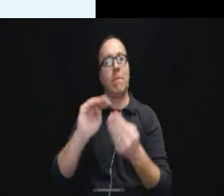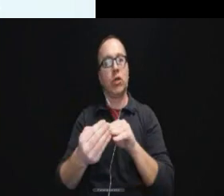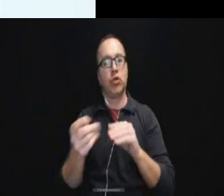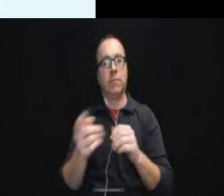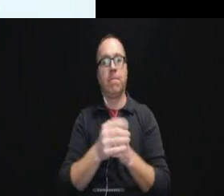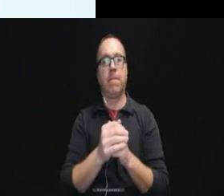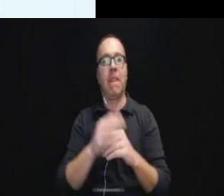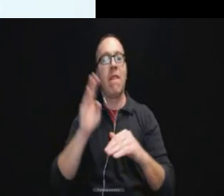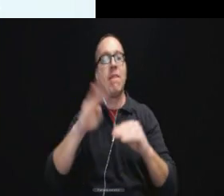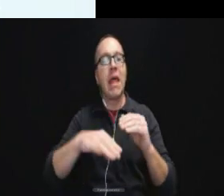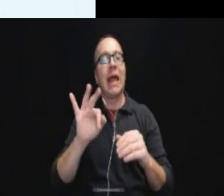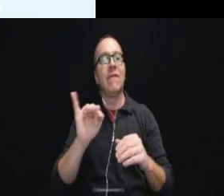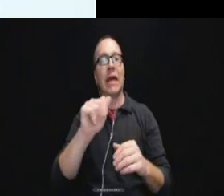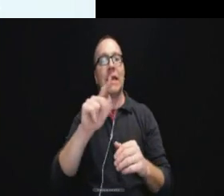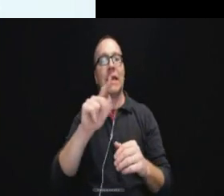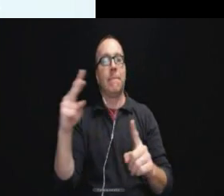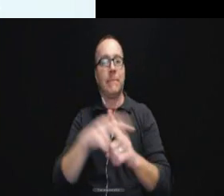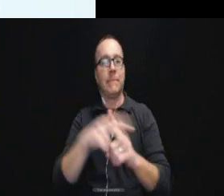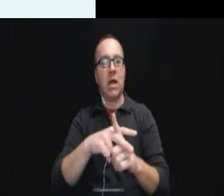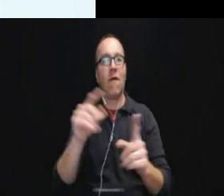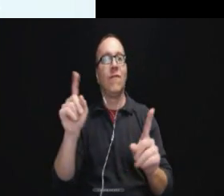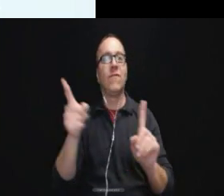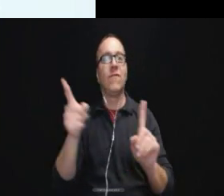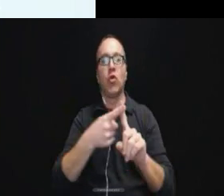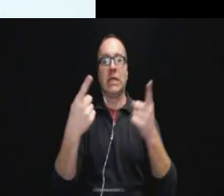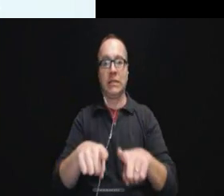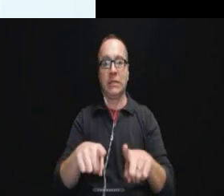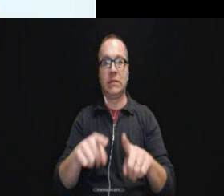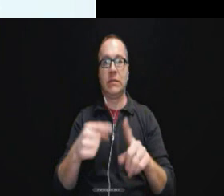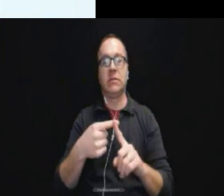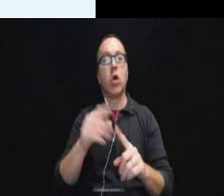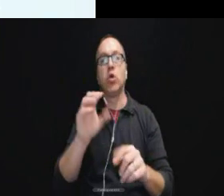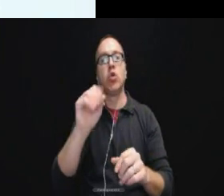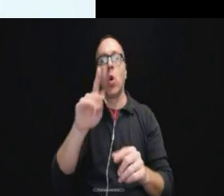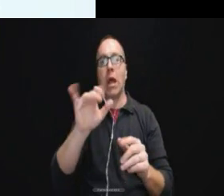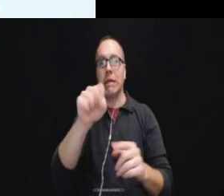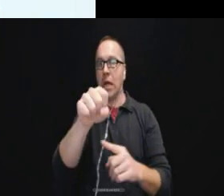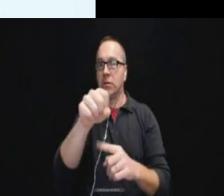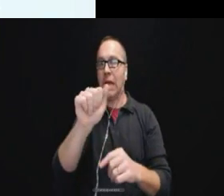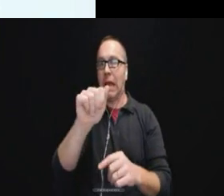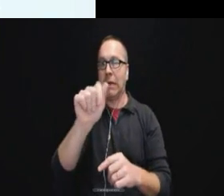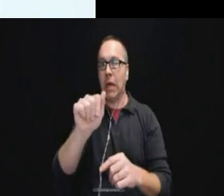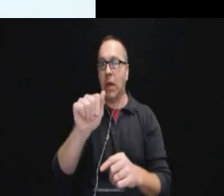the ADA applies in the first instance. So yes, the ADA absolutely applies.